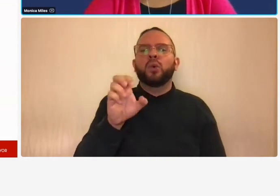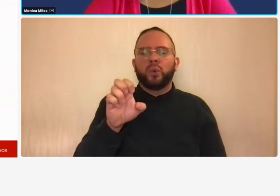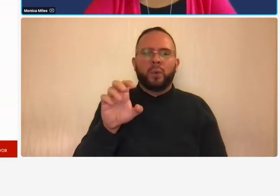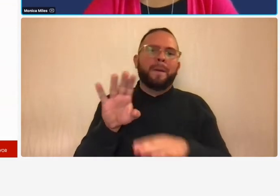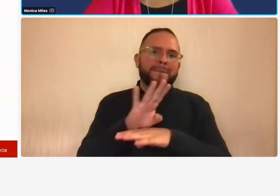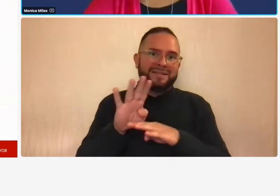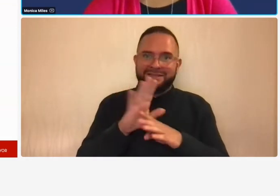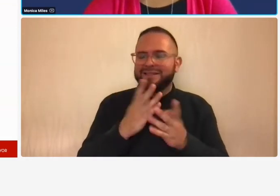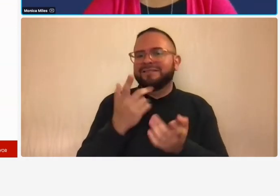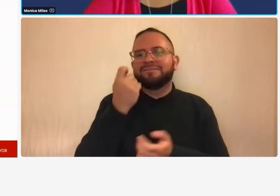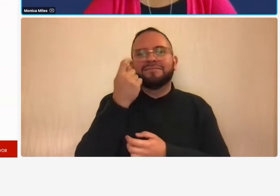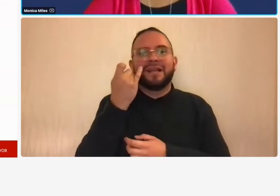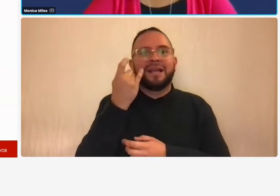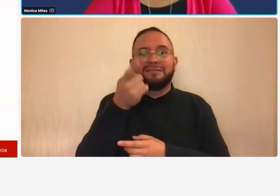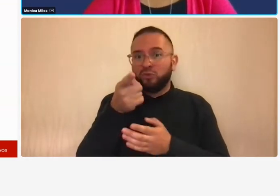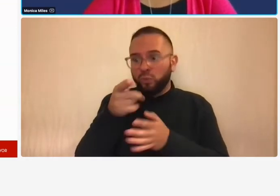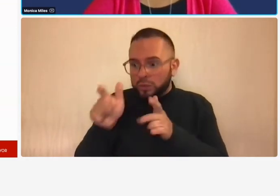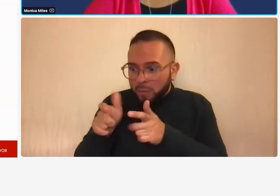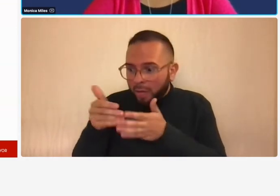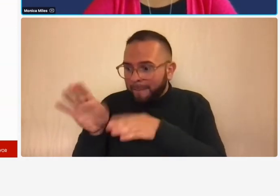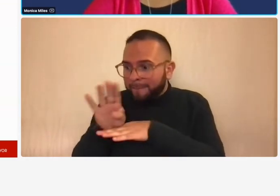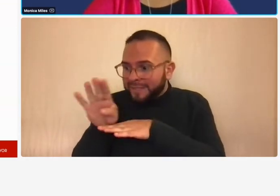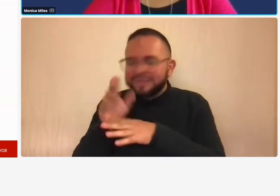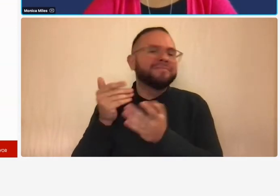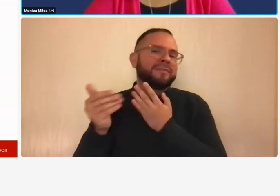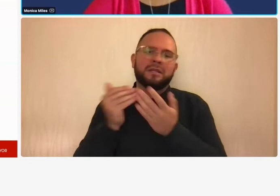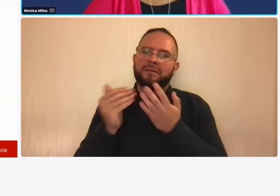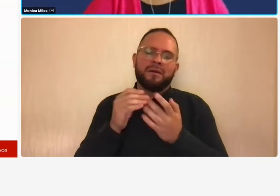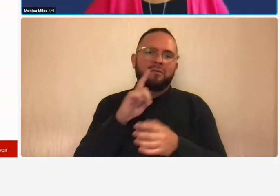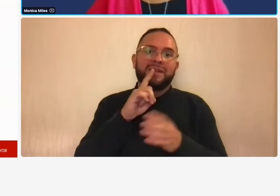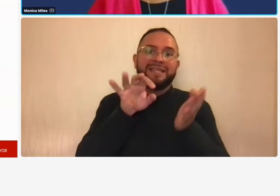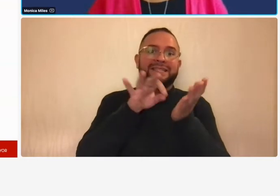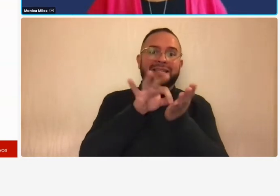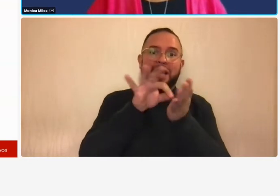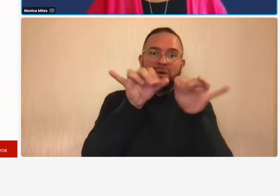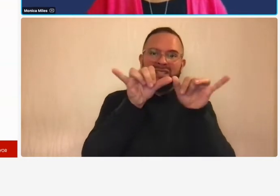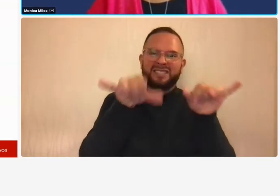to be on the same basis your accounting system has to be on the same basis as everybody else